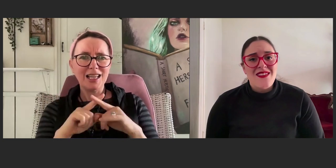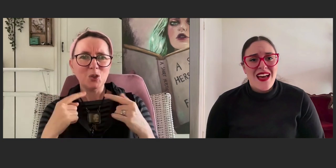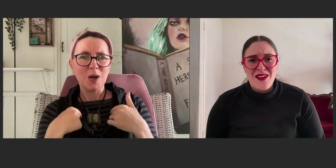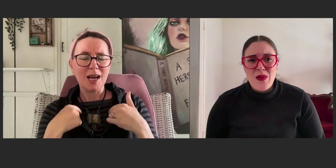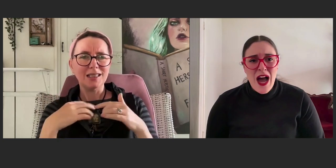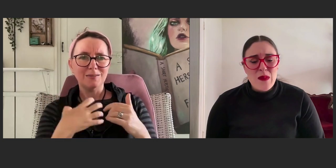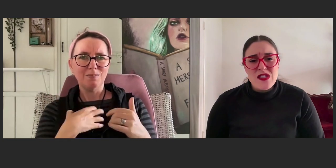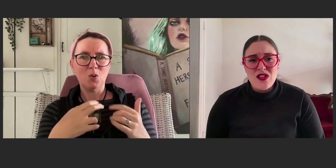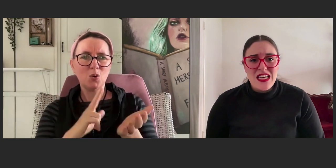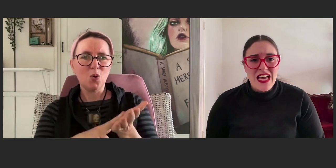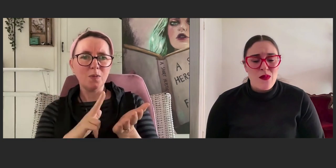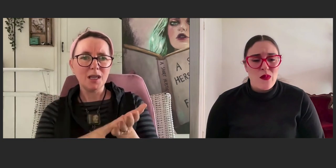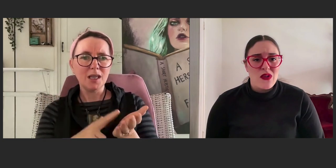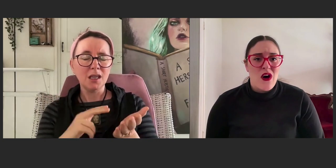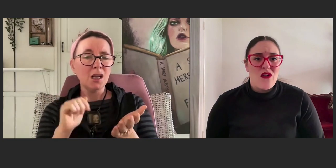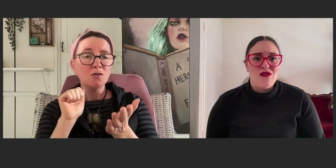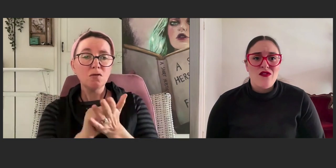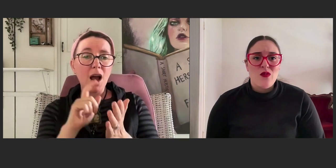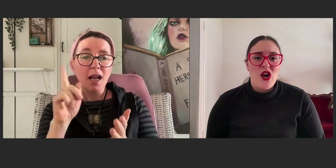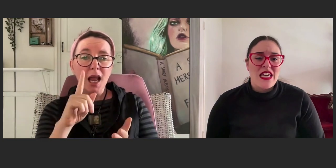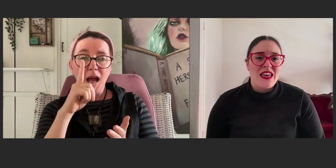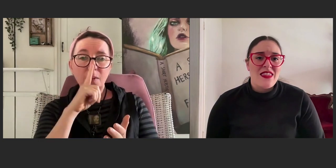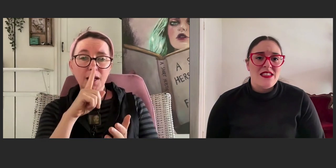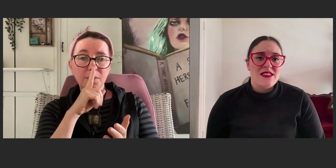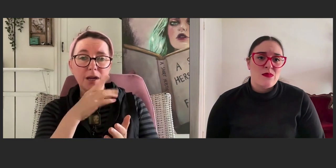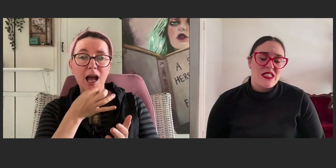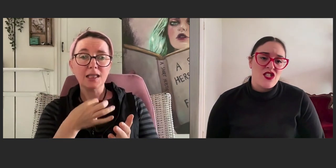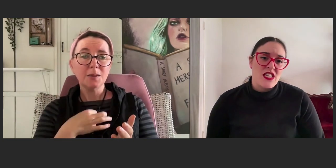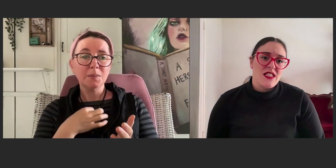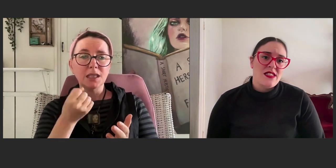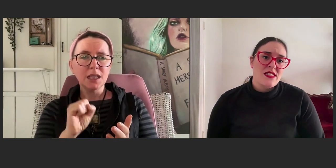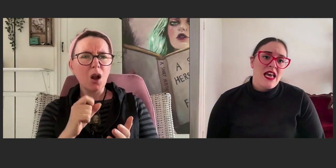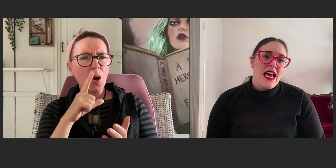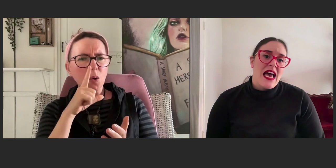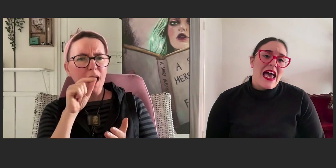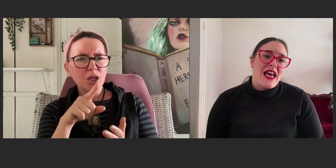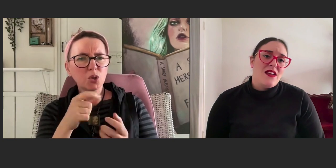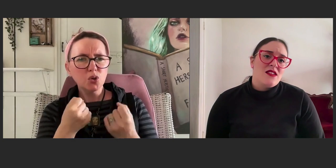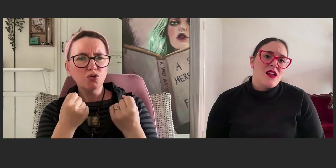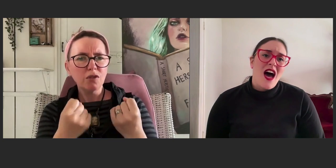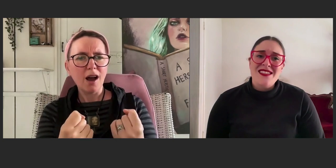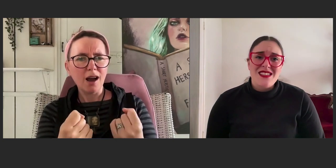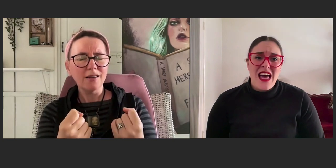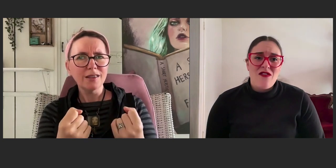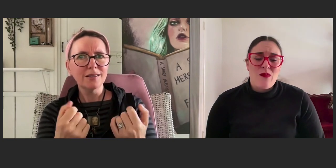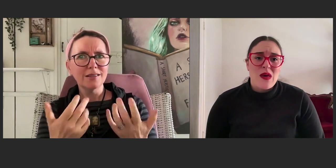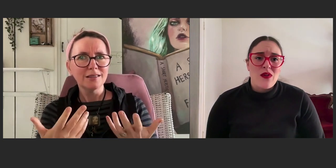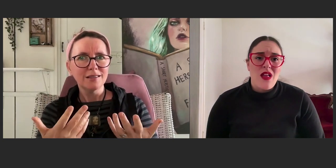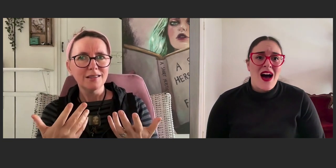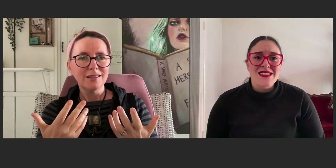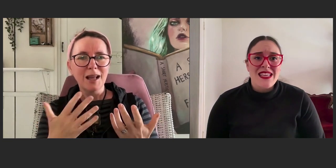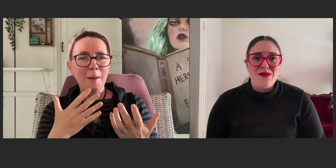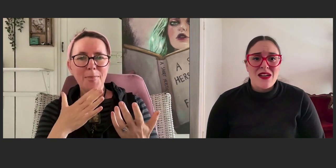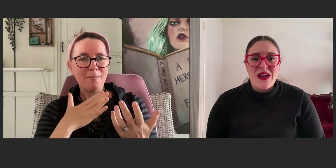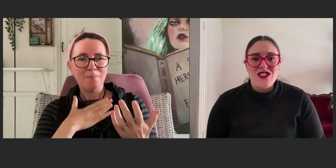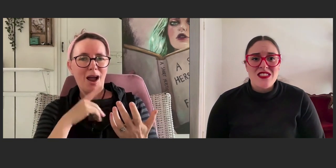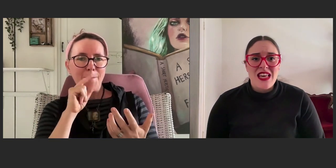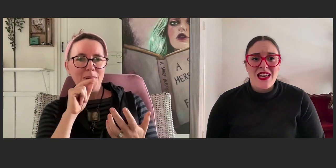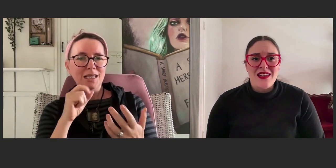that we're absolutely capable of working in these positions. And I still have people asking me questions like,